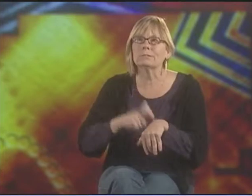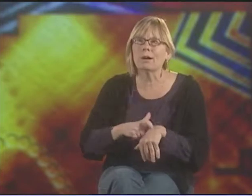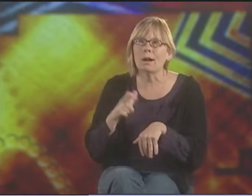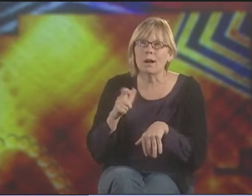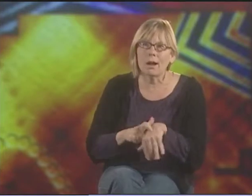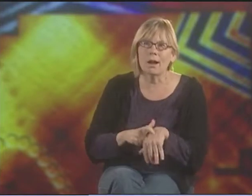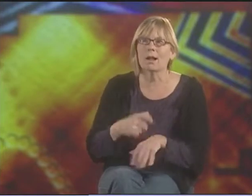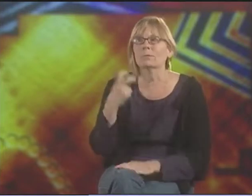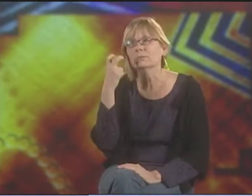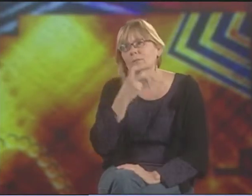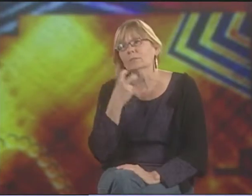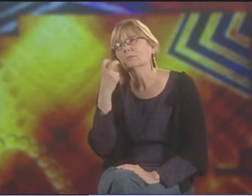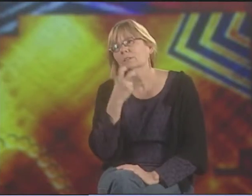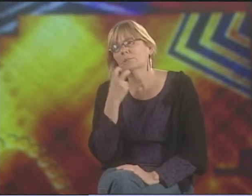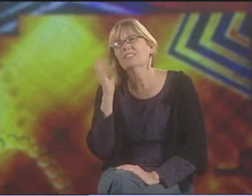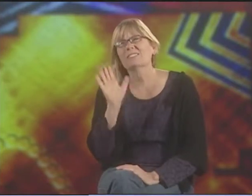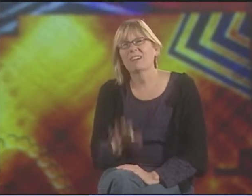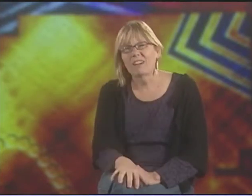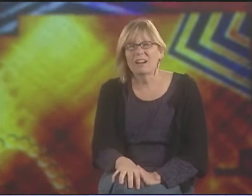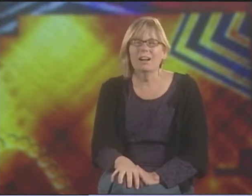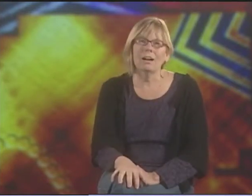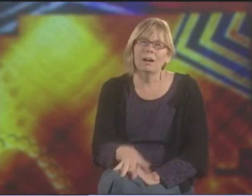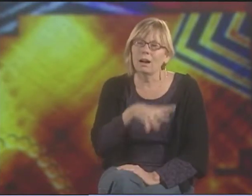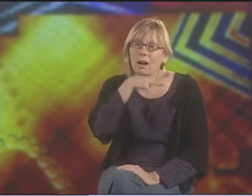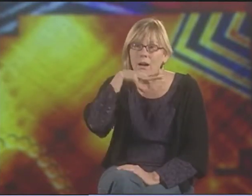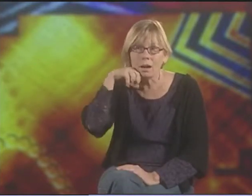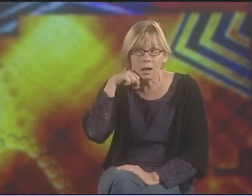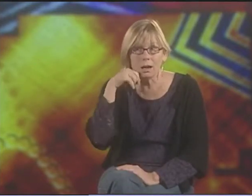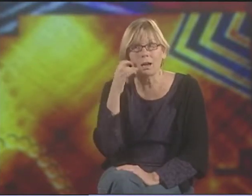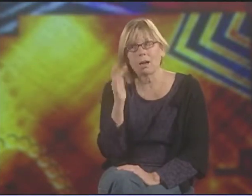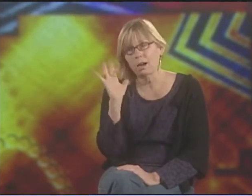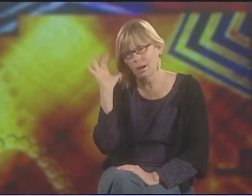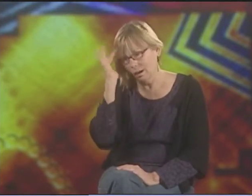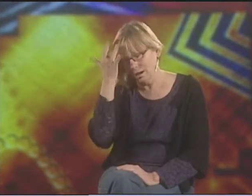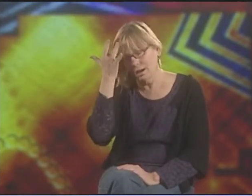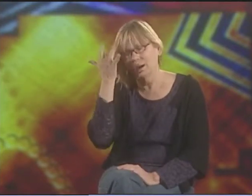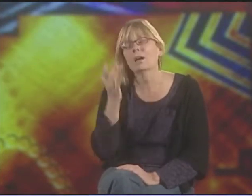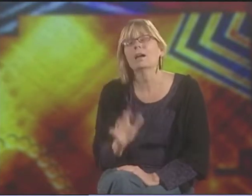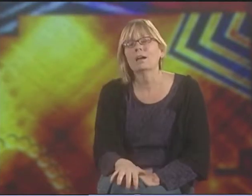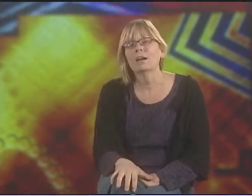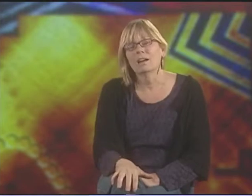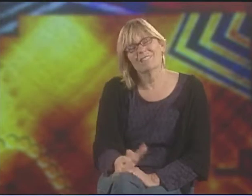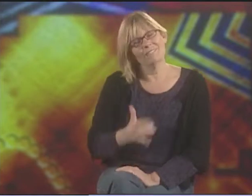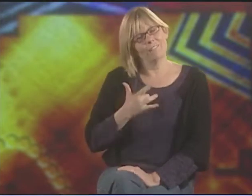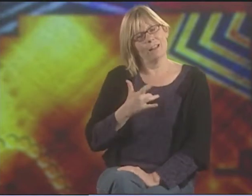DAY AFTER DAY, HOUR AFTER HOUR OF SPEECH LESSONS. IT JUST--IT DRIVES YOU CRAZY.